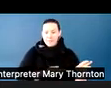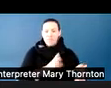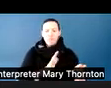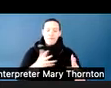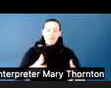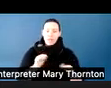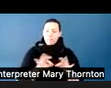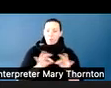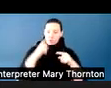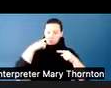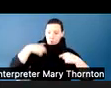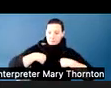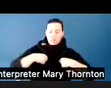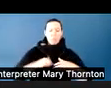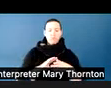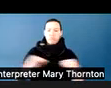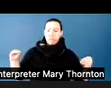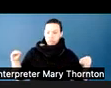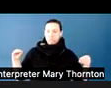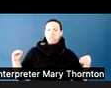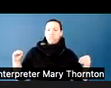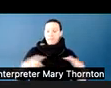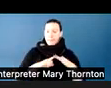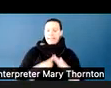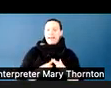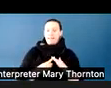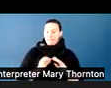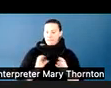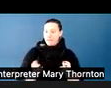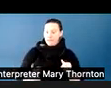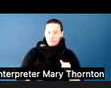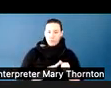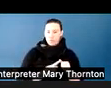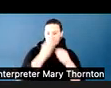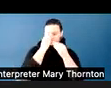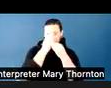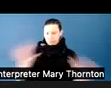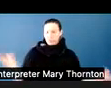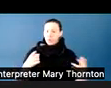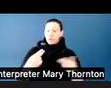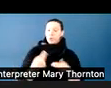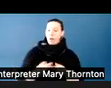and to this department, and so they say it up front. And another way that sometimes gets addressed